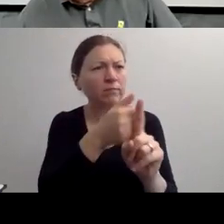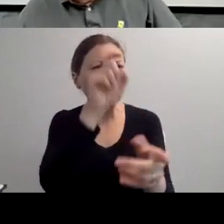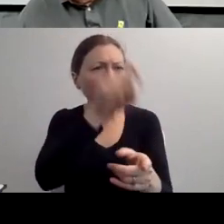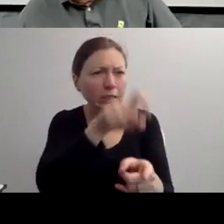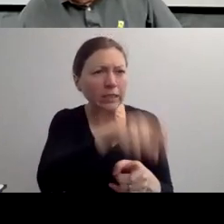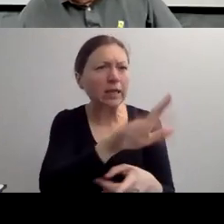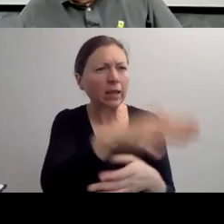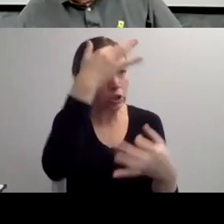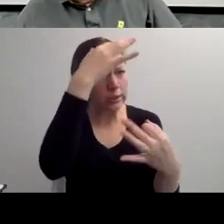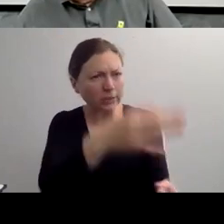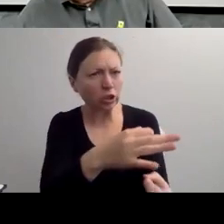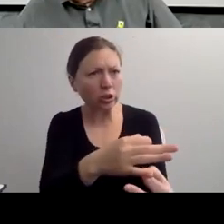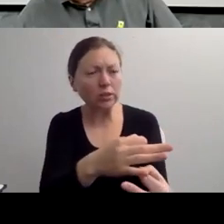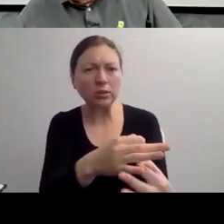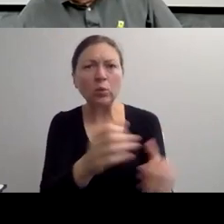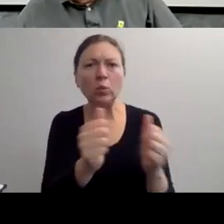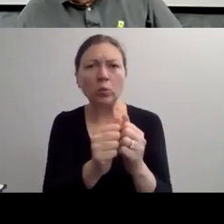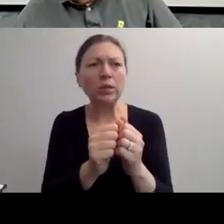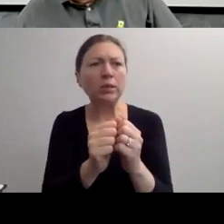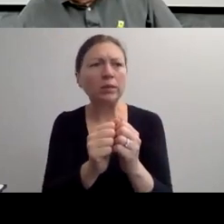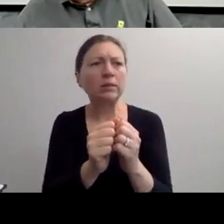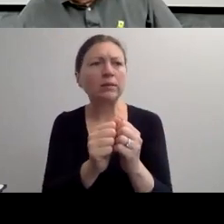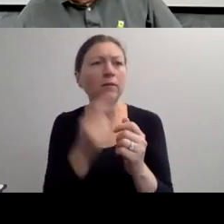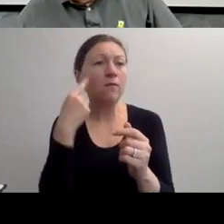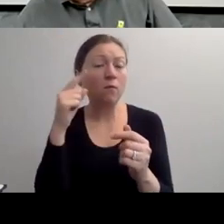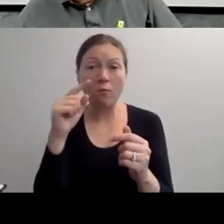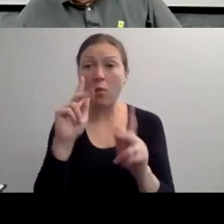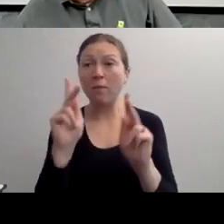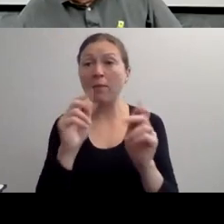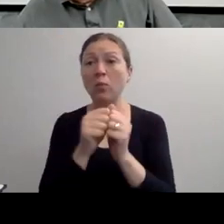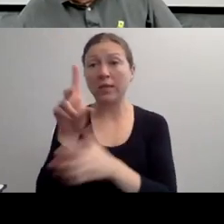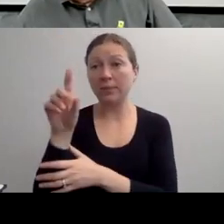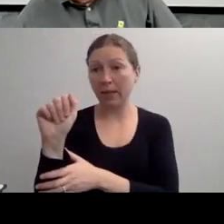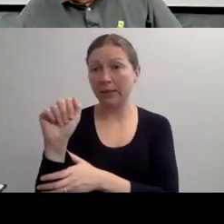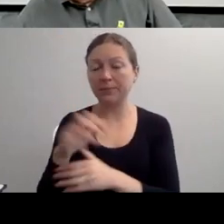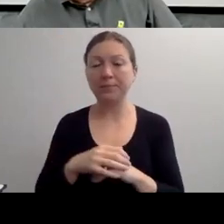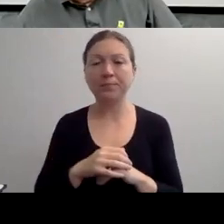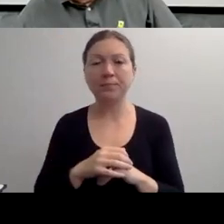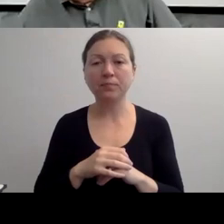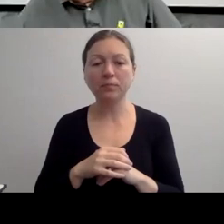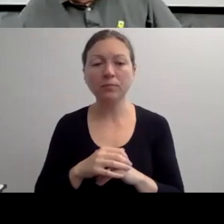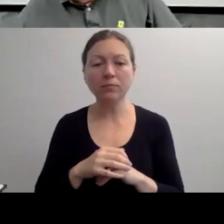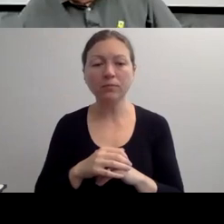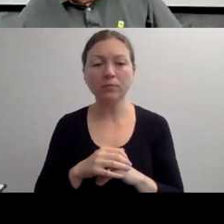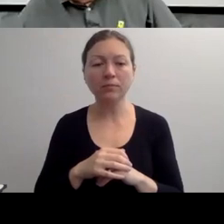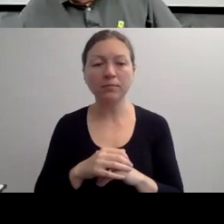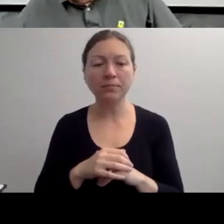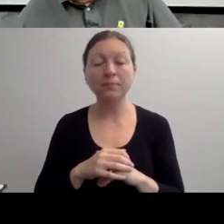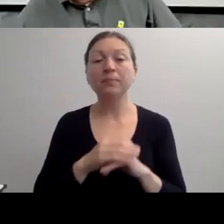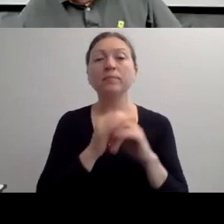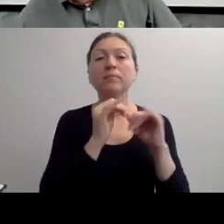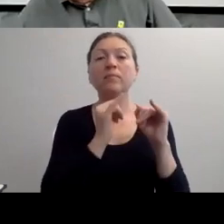"AND ON A SIMILAR NOTE, SOME PEOPLE OFTEN REFER TO -- OR WANT TO BE DESCRIBED BY WHAT